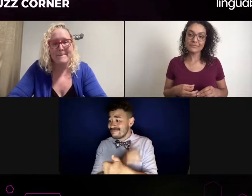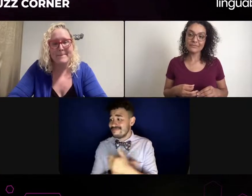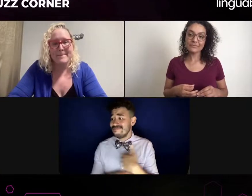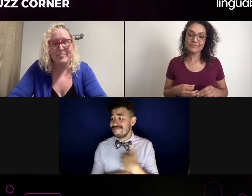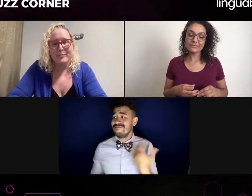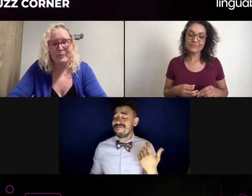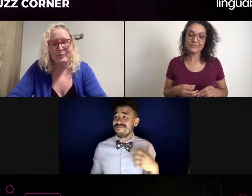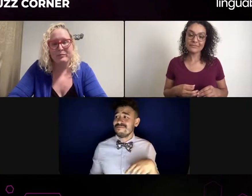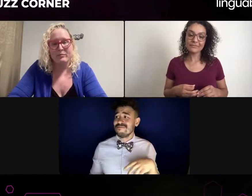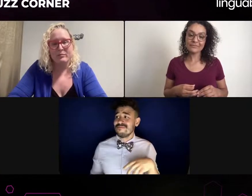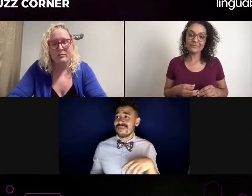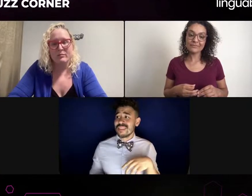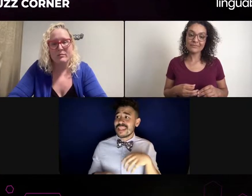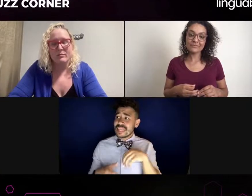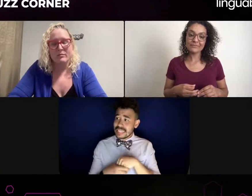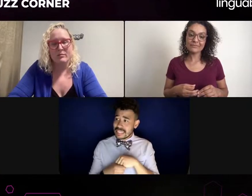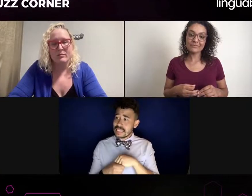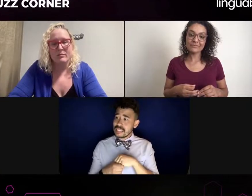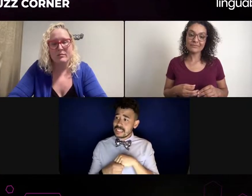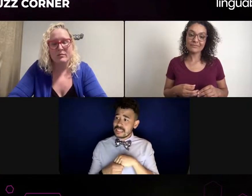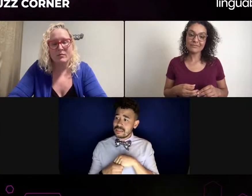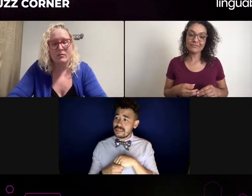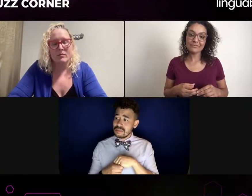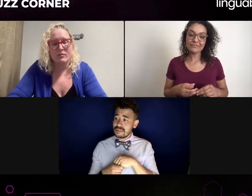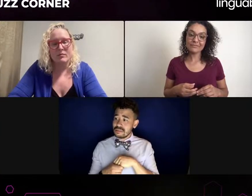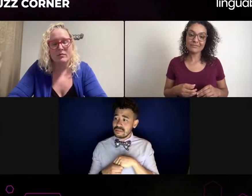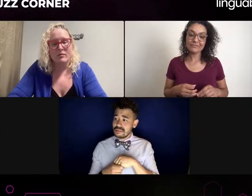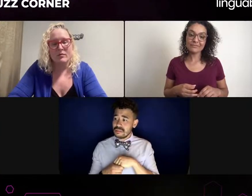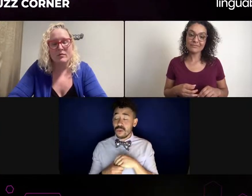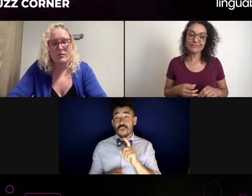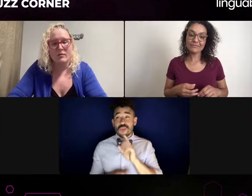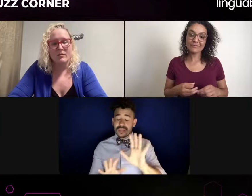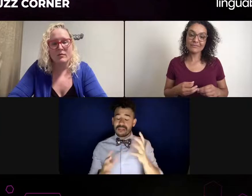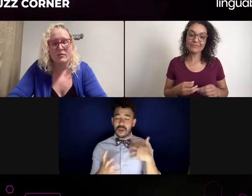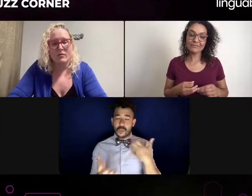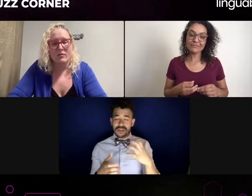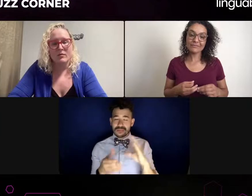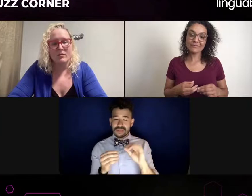Yes. So let's go ahead and open up for questions and answers right now. We'll open up the Q&A.